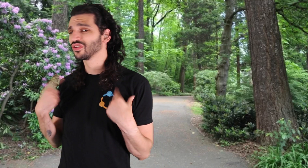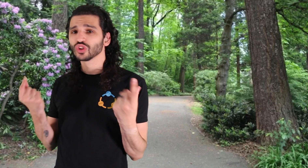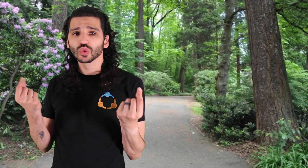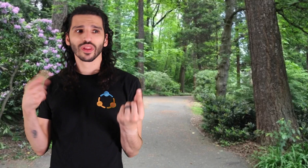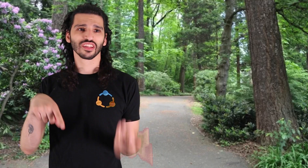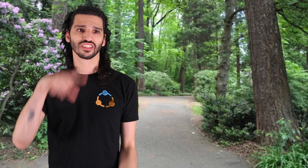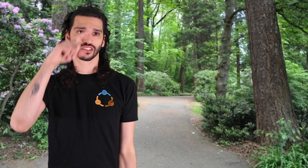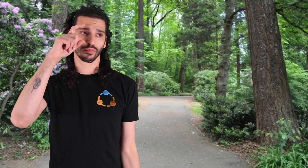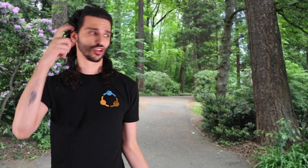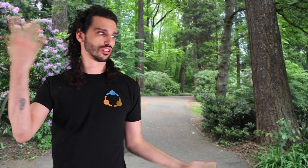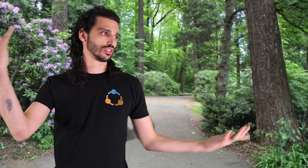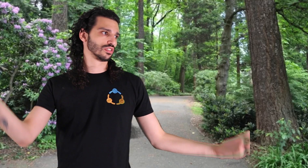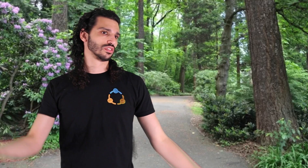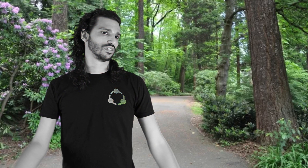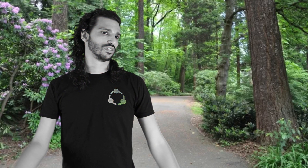What should I do this summer?